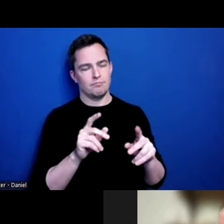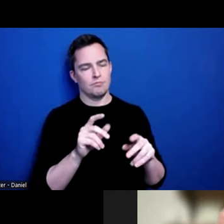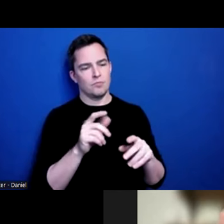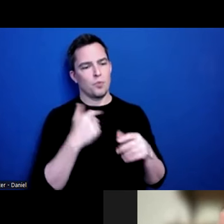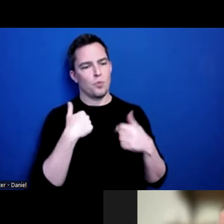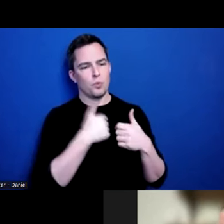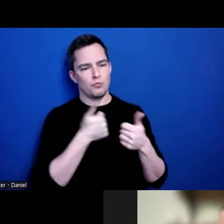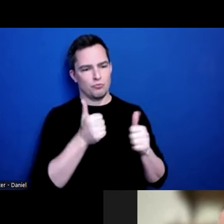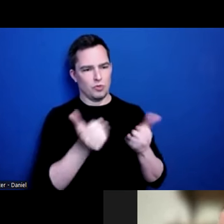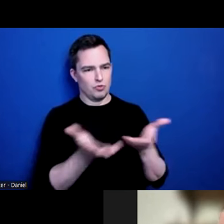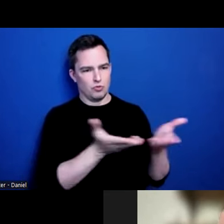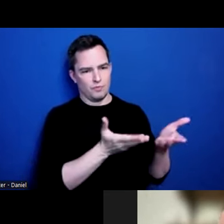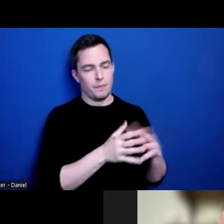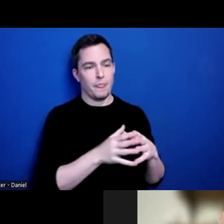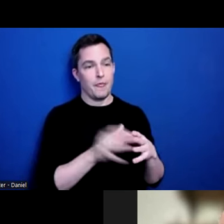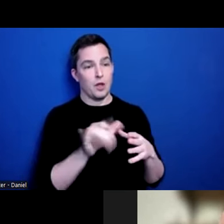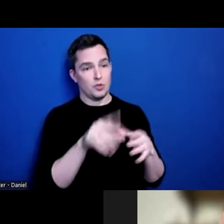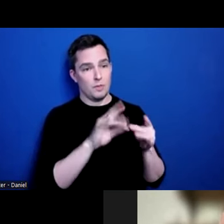Also, I know you mentioned your guardian angel.